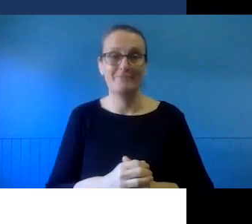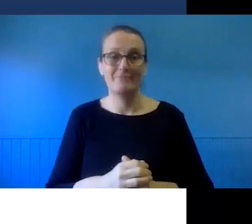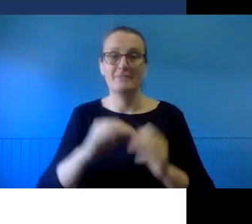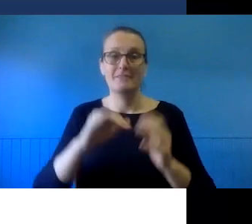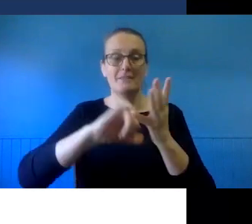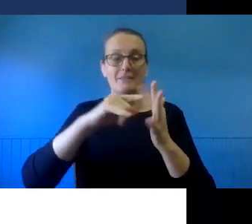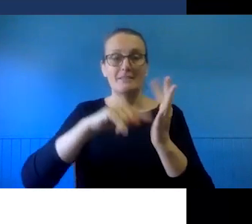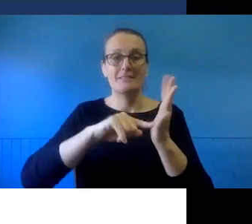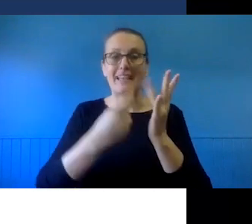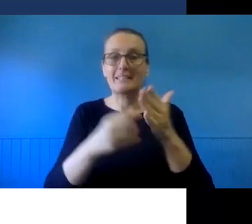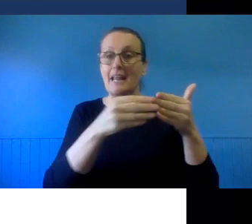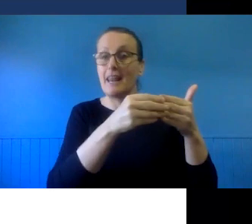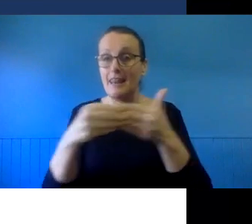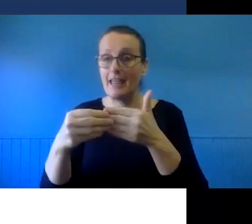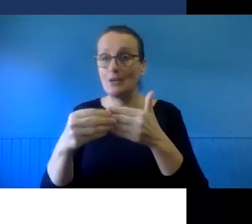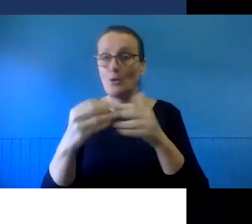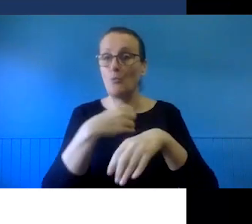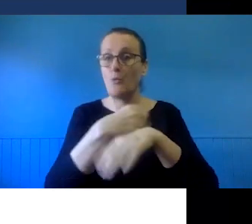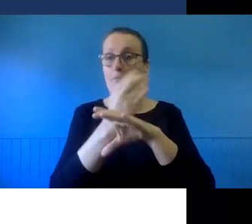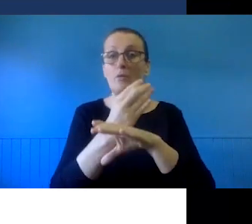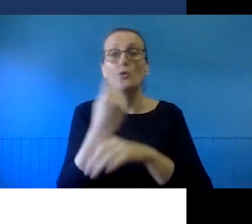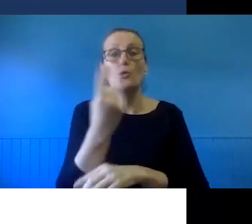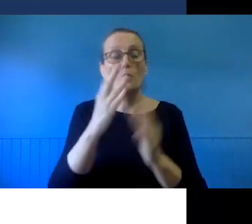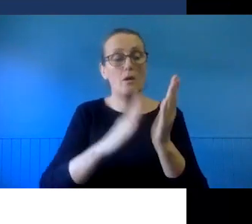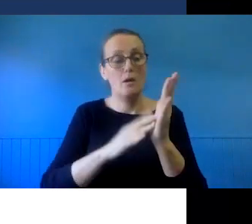hosted by Monica Stephens. She will be exploring practical and